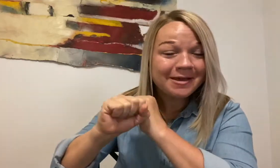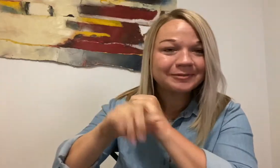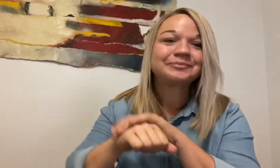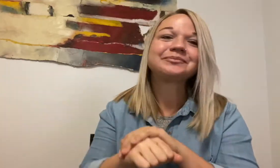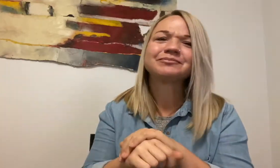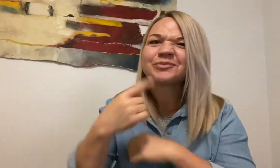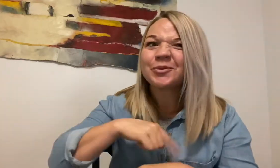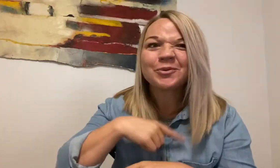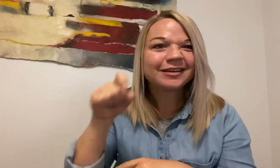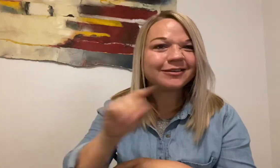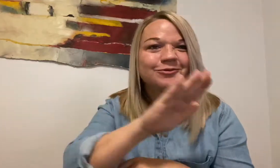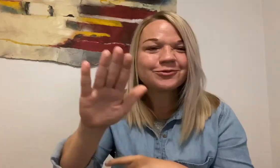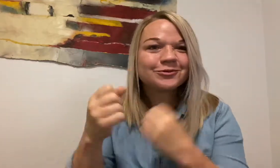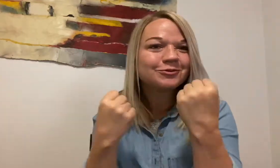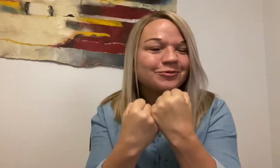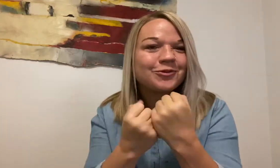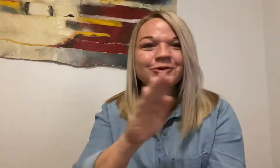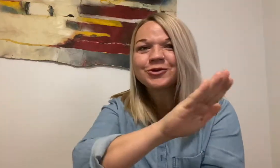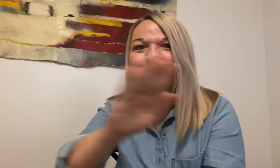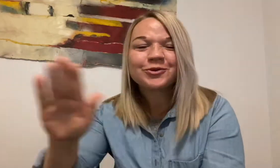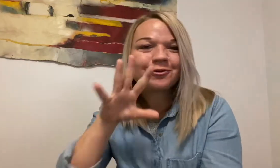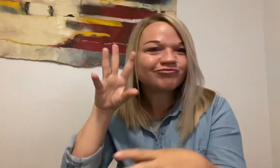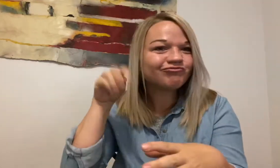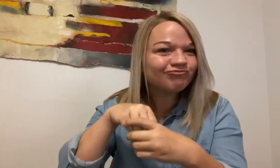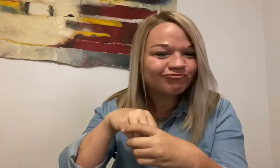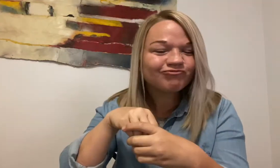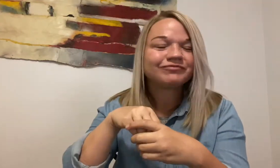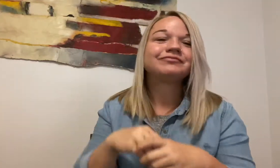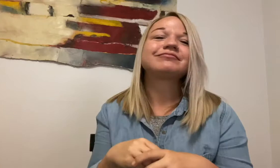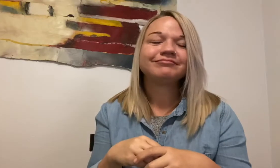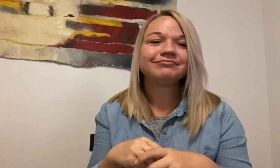and we're asking for your virtual support and participation.